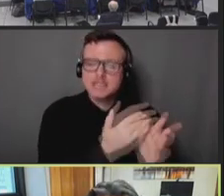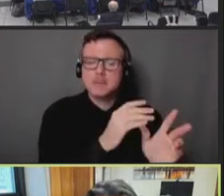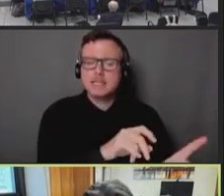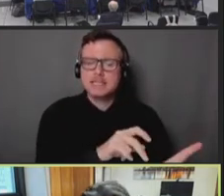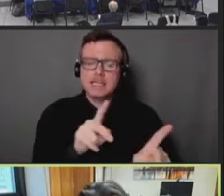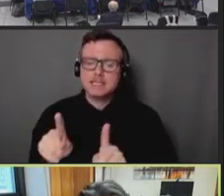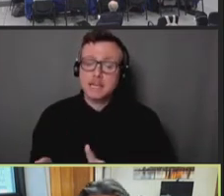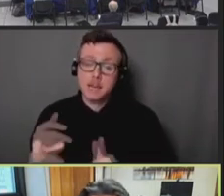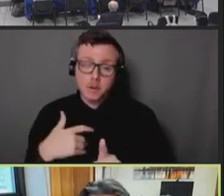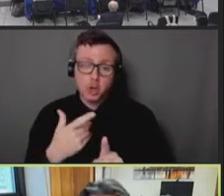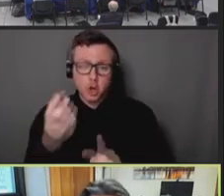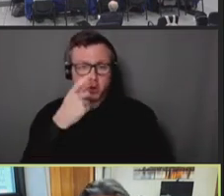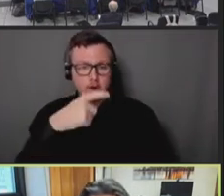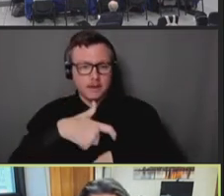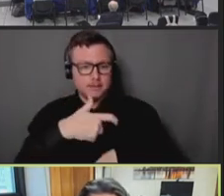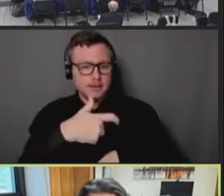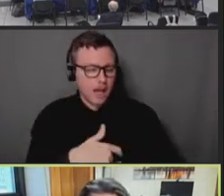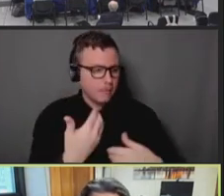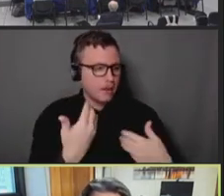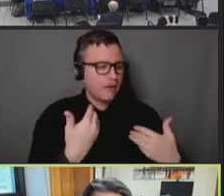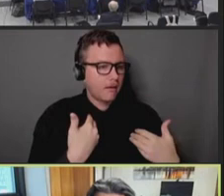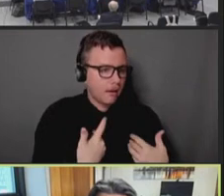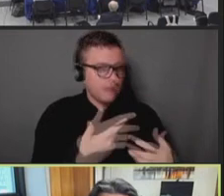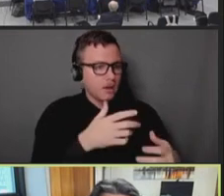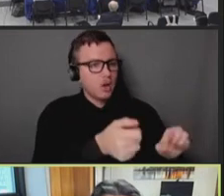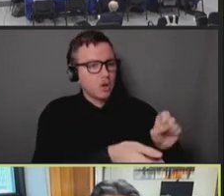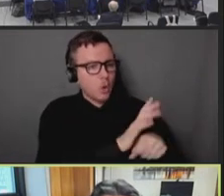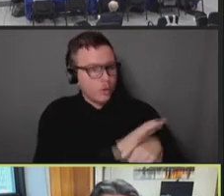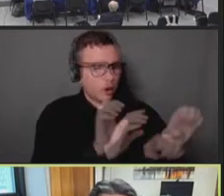coming out of COVID, or coming out of the emergency phase of COVID,